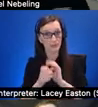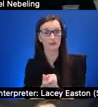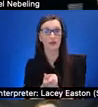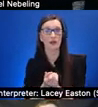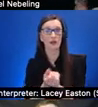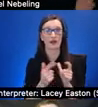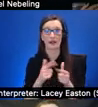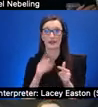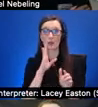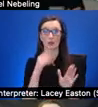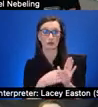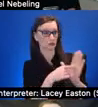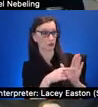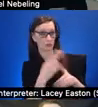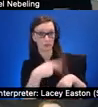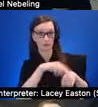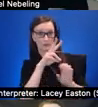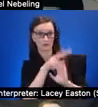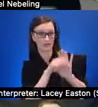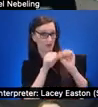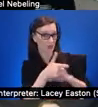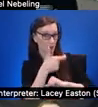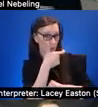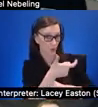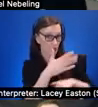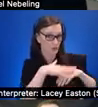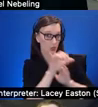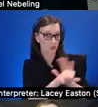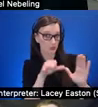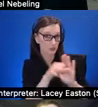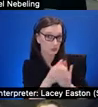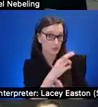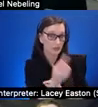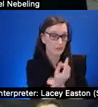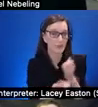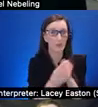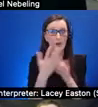they could just watch on youtube or something do we take still shots from our experiences and